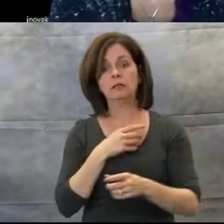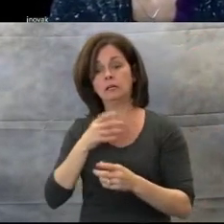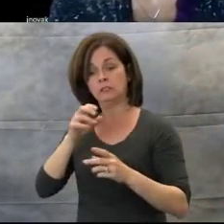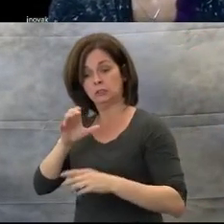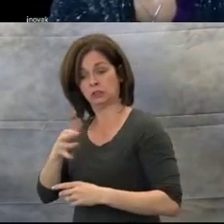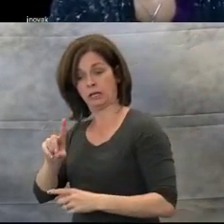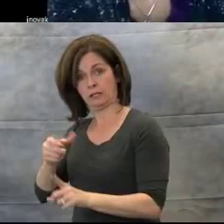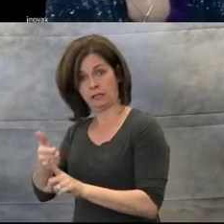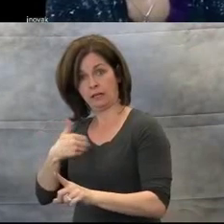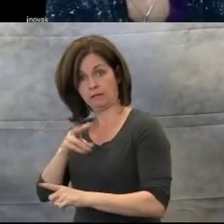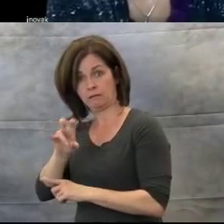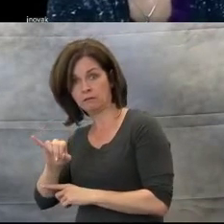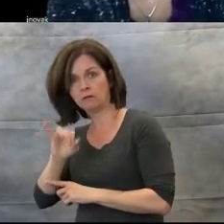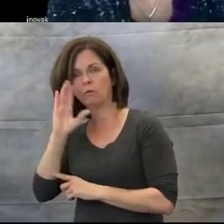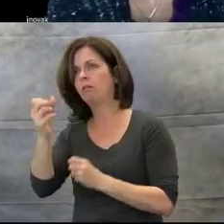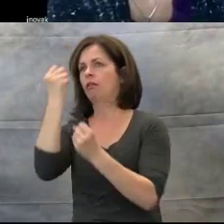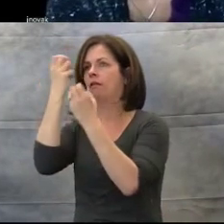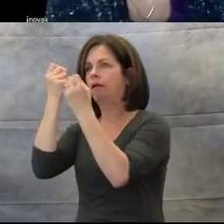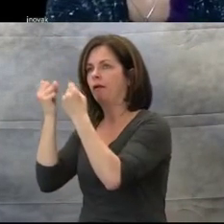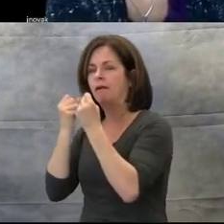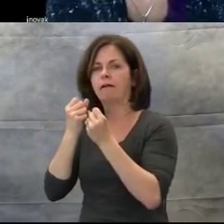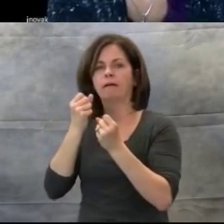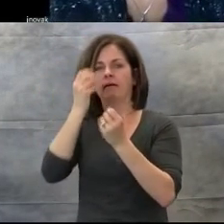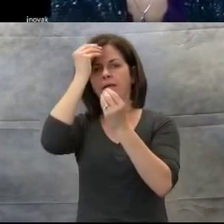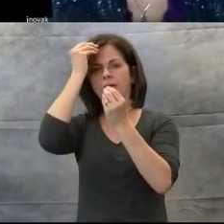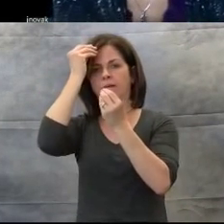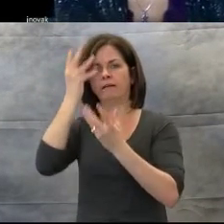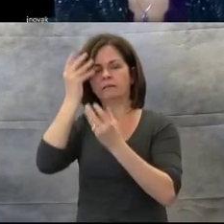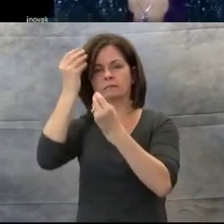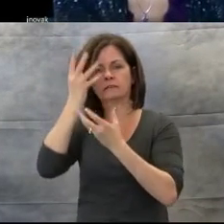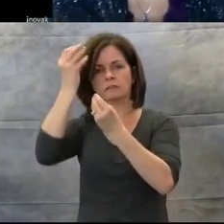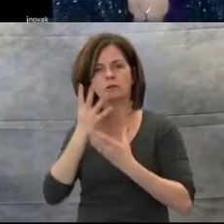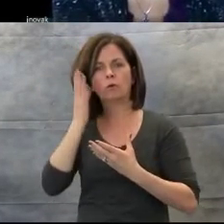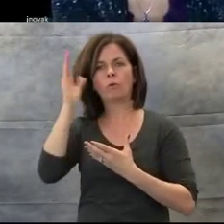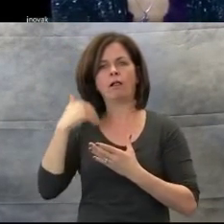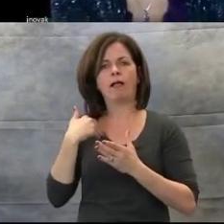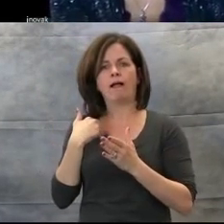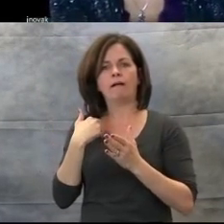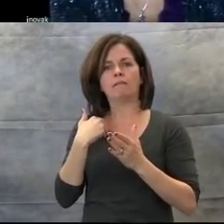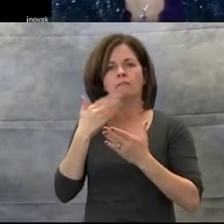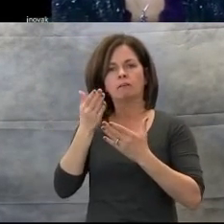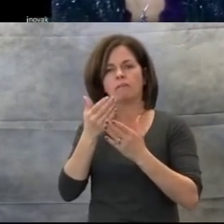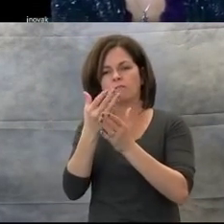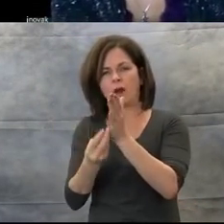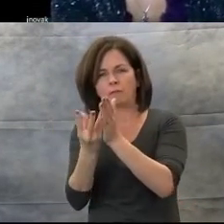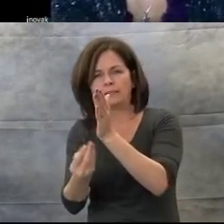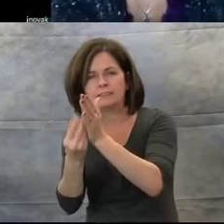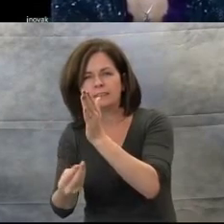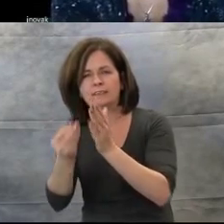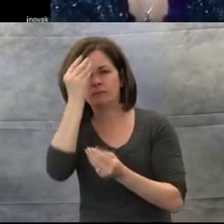based upon fragmented information. In order for the student to build and understand